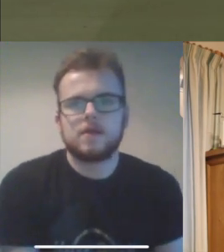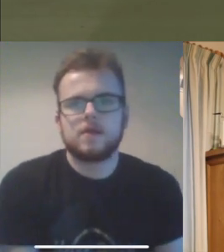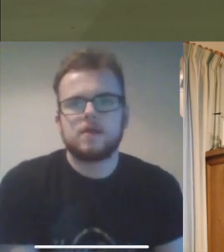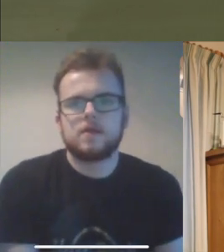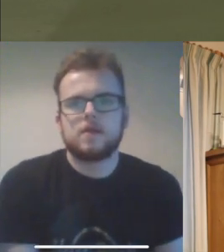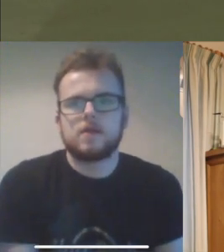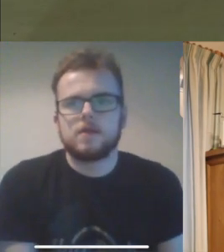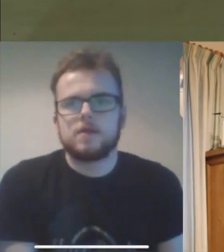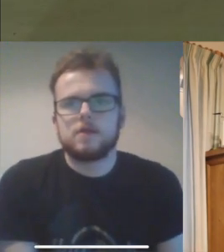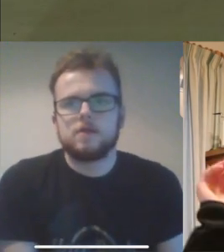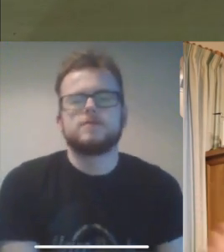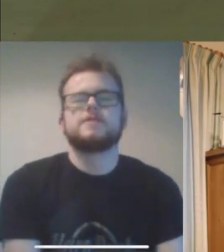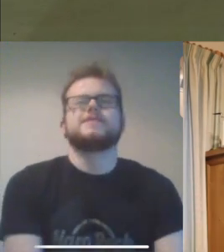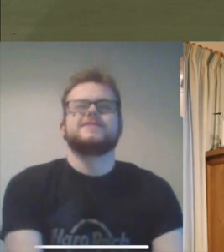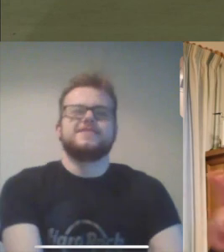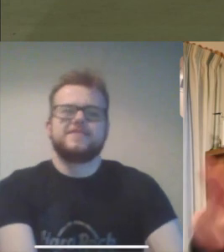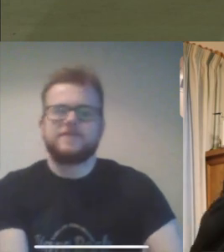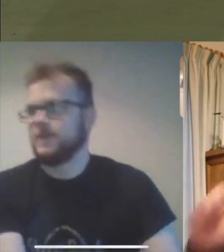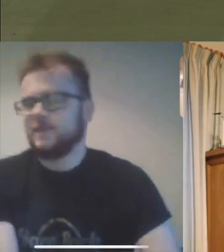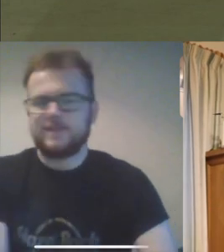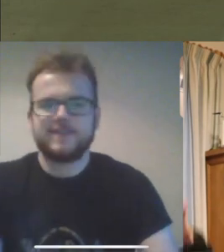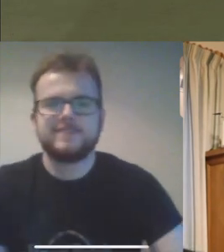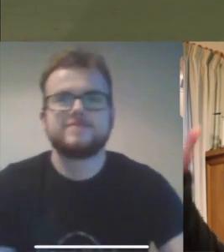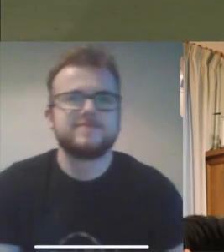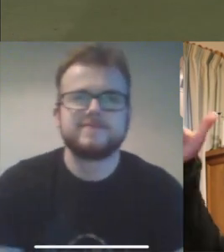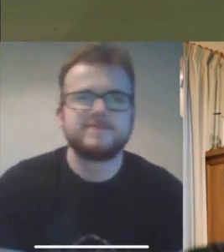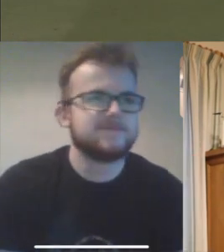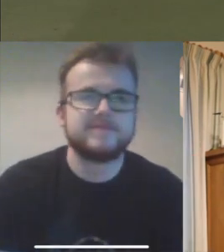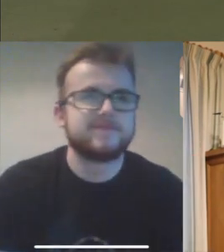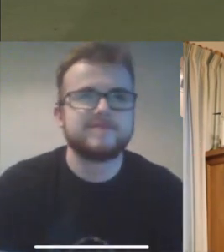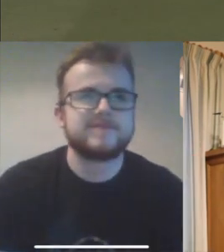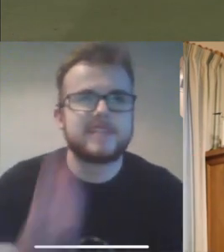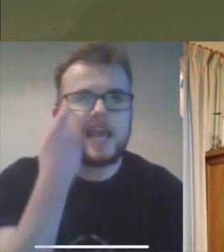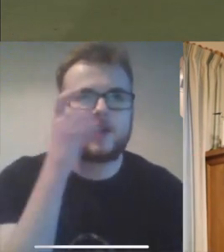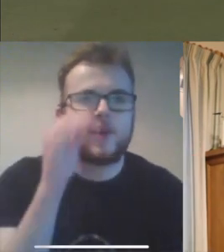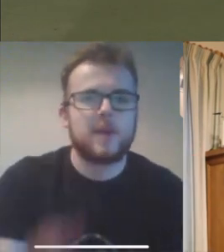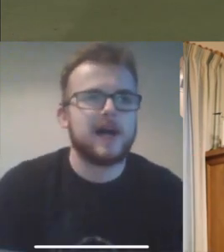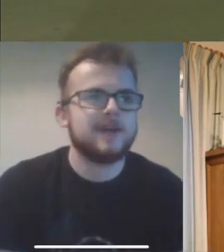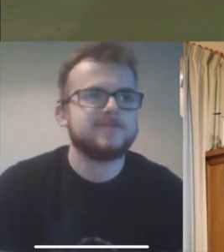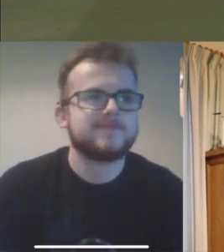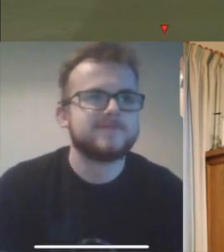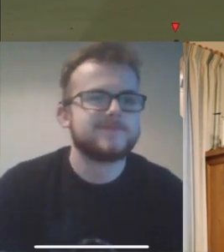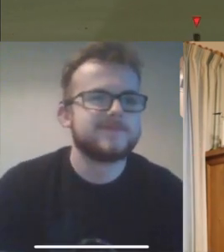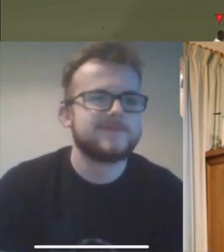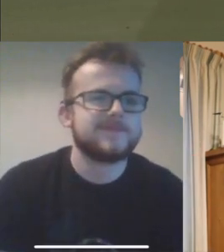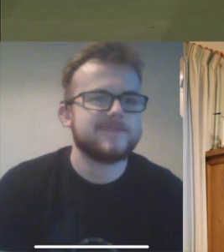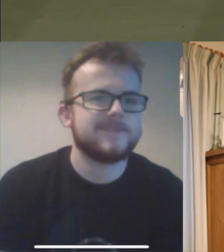Thomas: Ref! Thomas: That was a clear foul! Thomas: You need to calm down! Rhys: Take care, bye bye! Thomas: Oh wow!